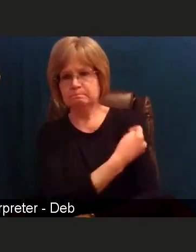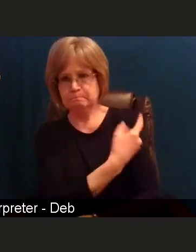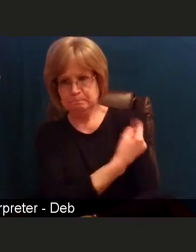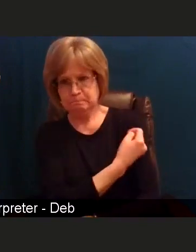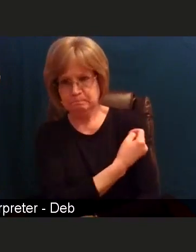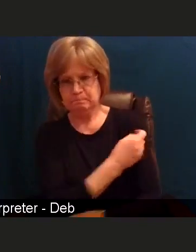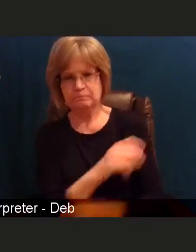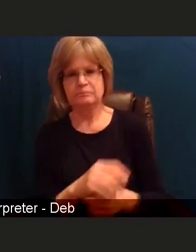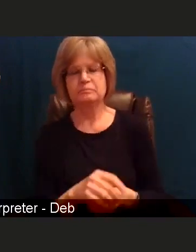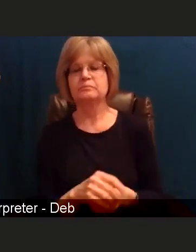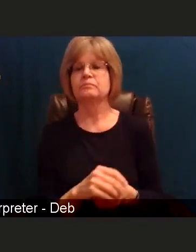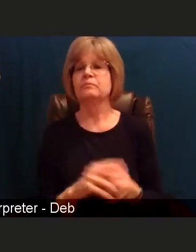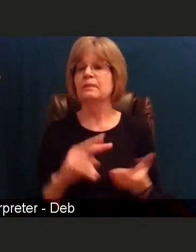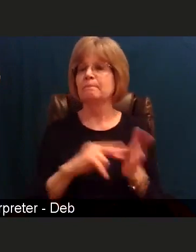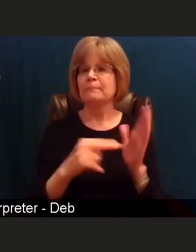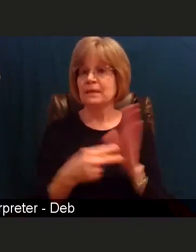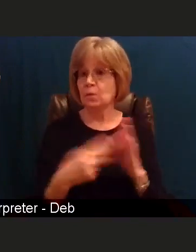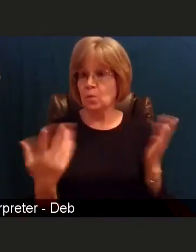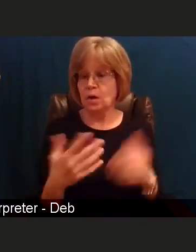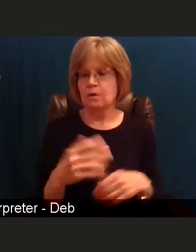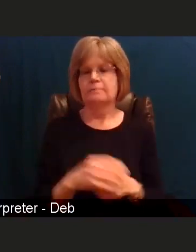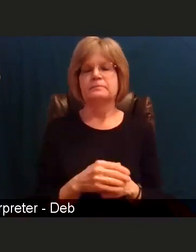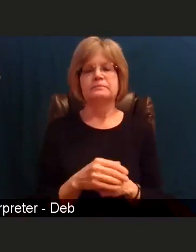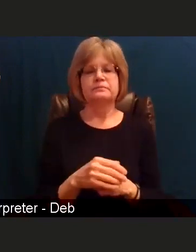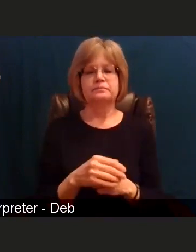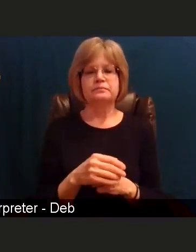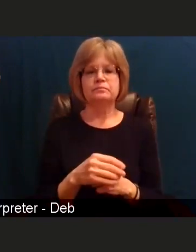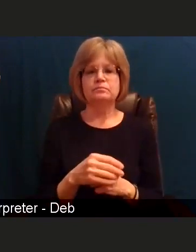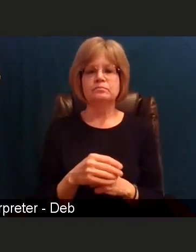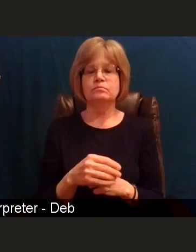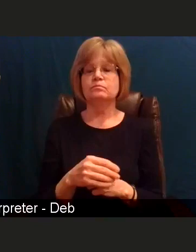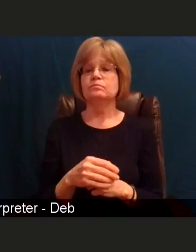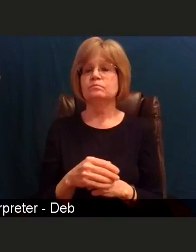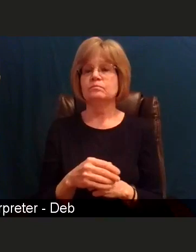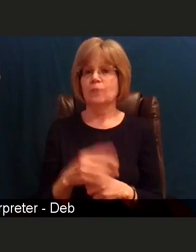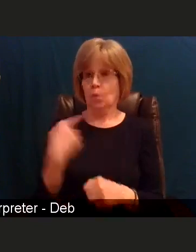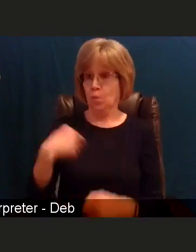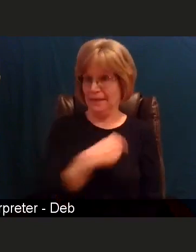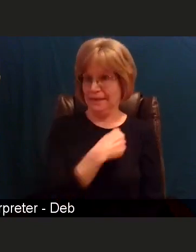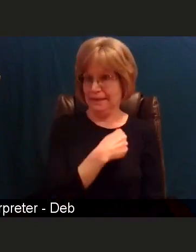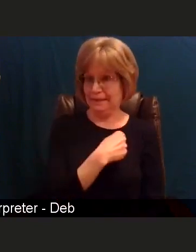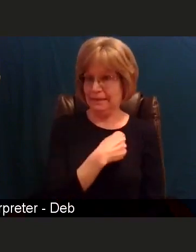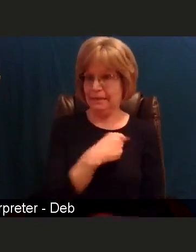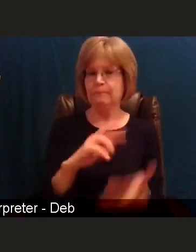So what does that mean? That means that we, as in we, the state of Delaware,